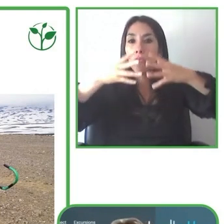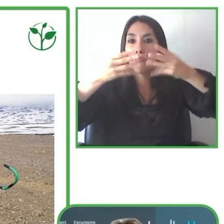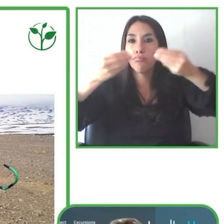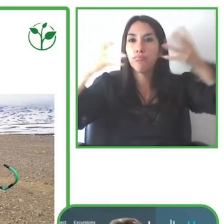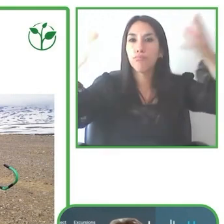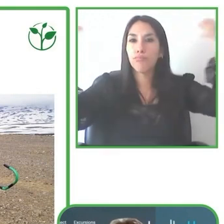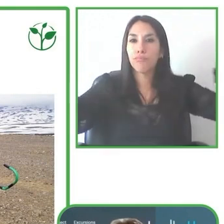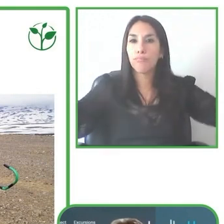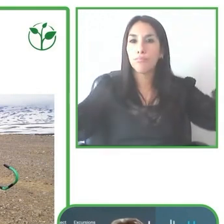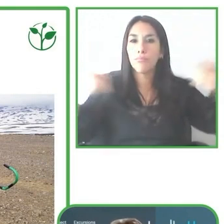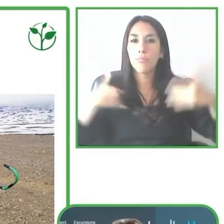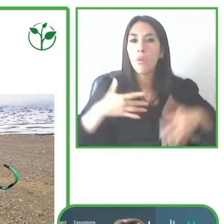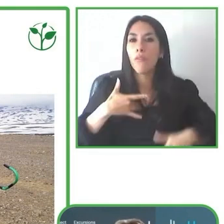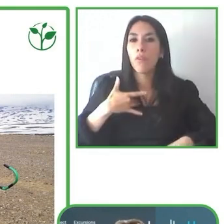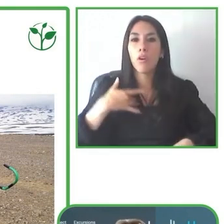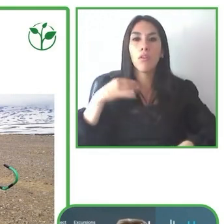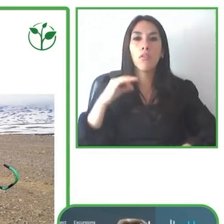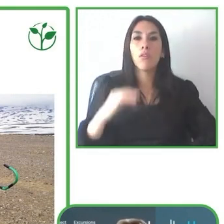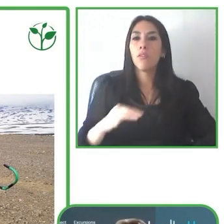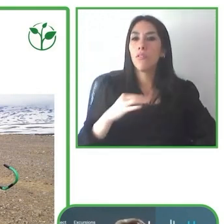Globe4all makes travel simple